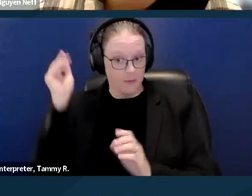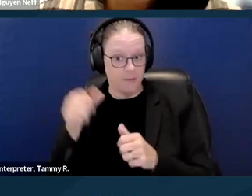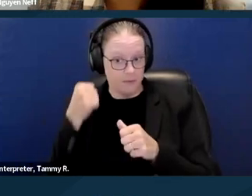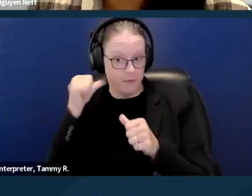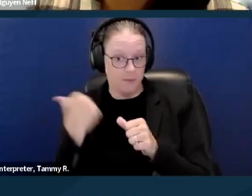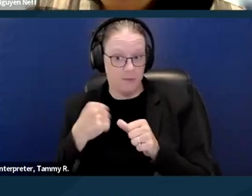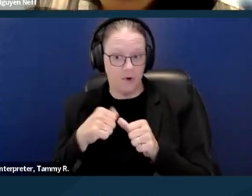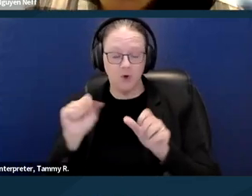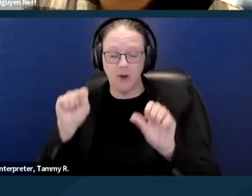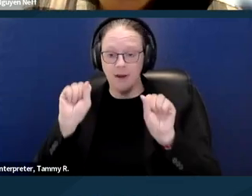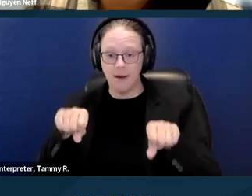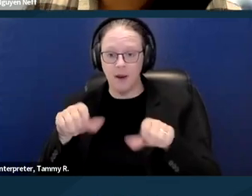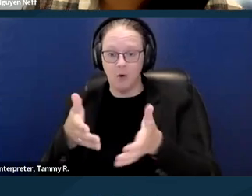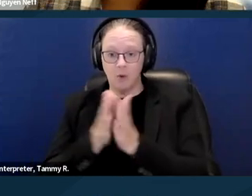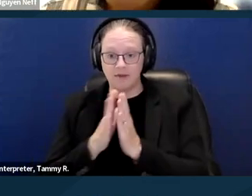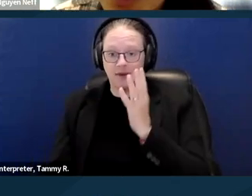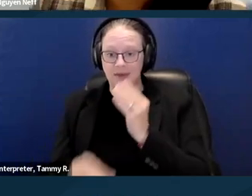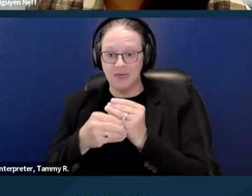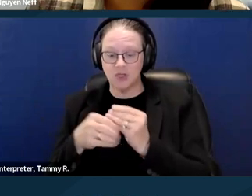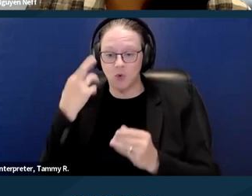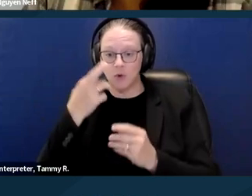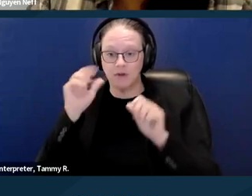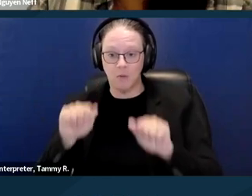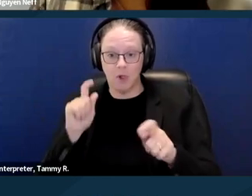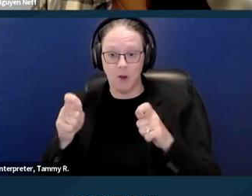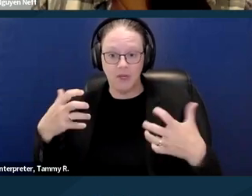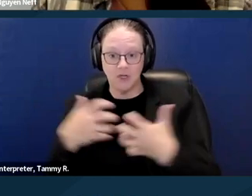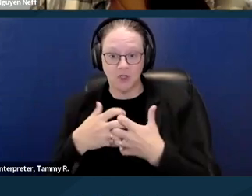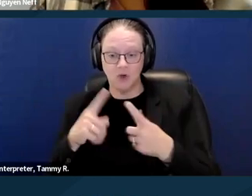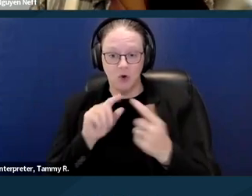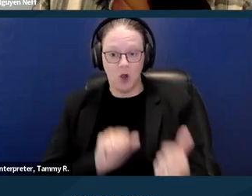an additional reasonable accommodation to a address the risk of a direct threat.